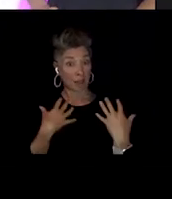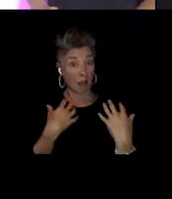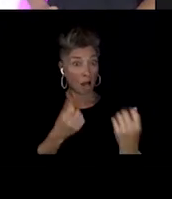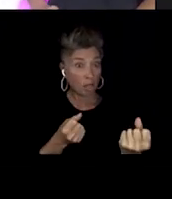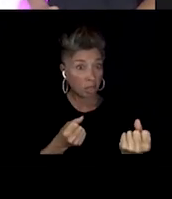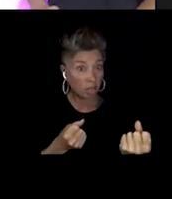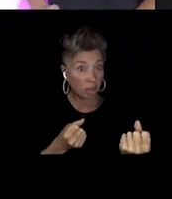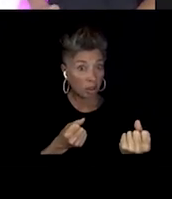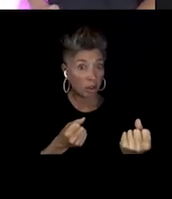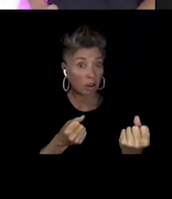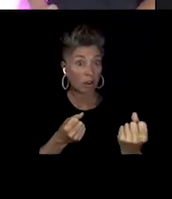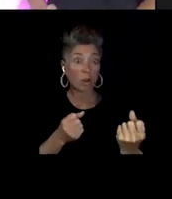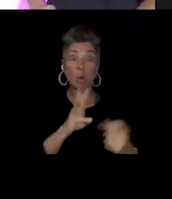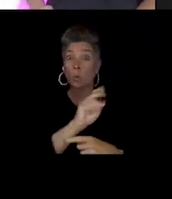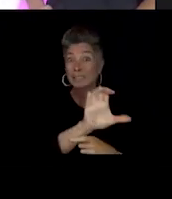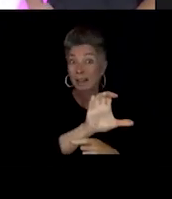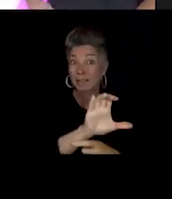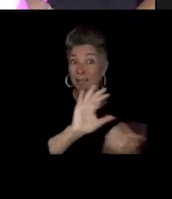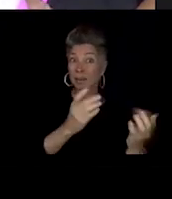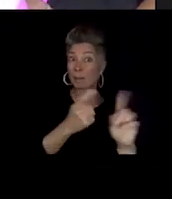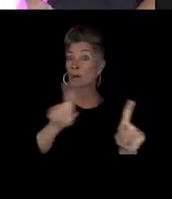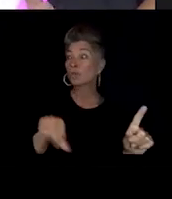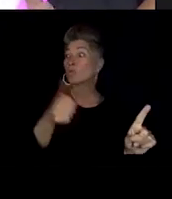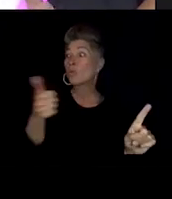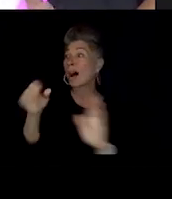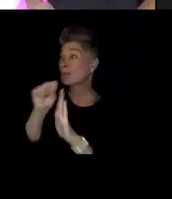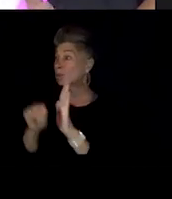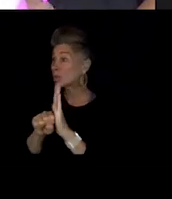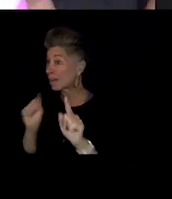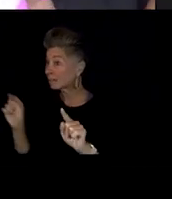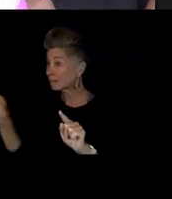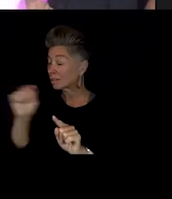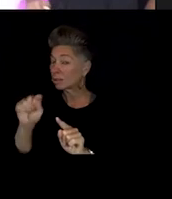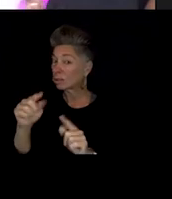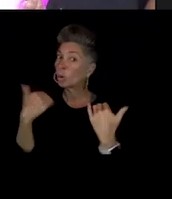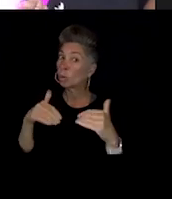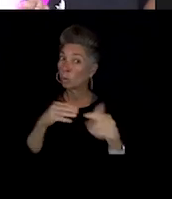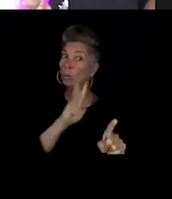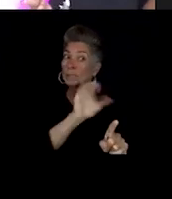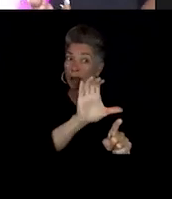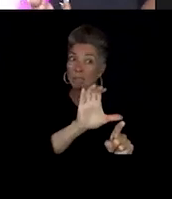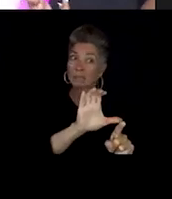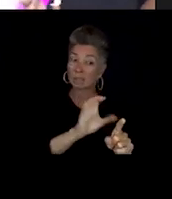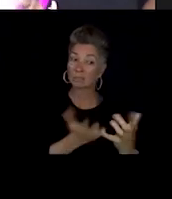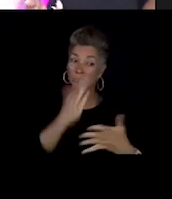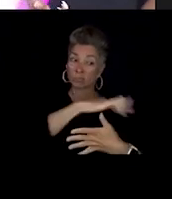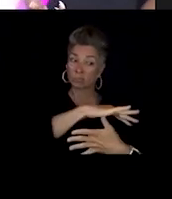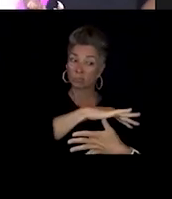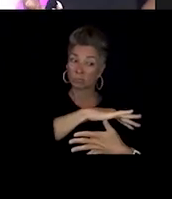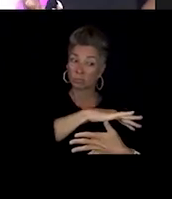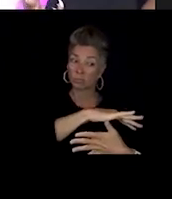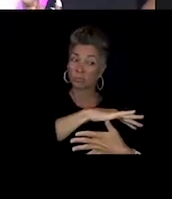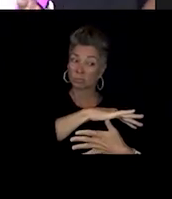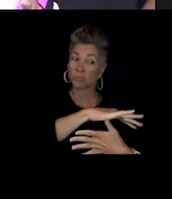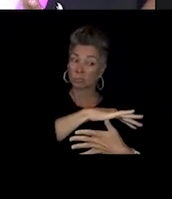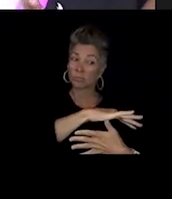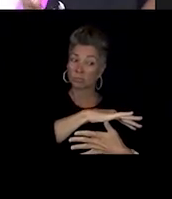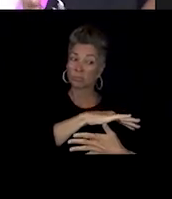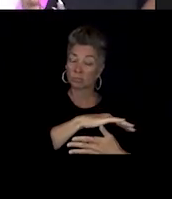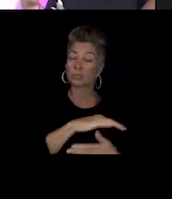they're very much so more advanced than a lot of places. So that's one big thing